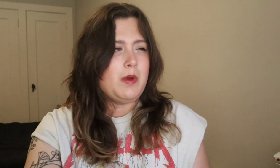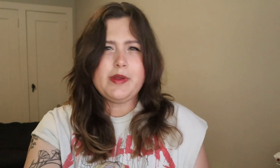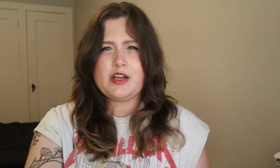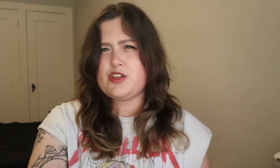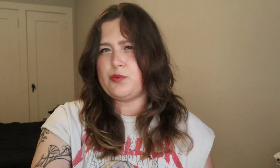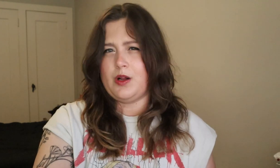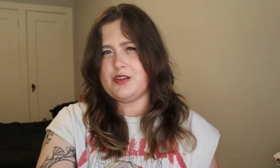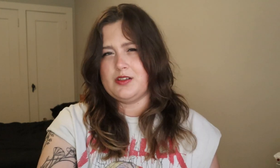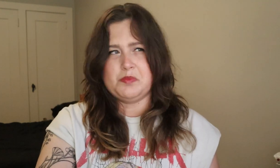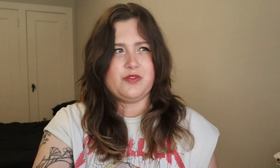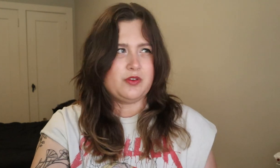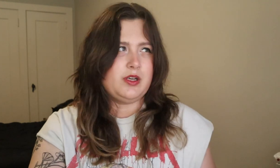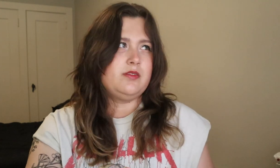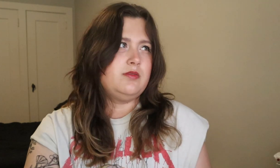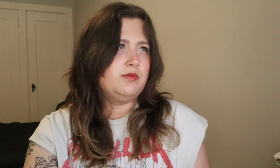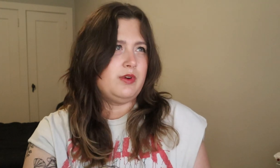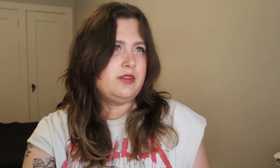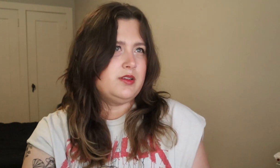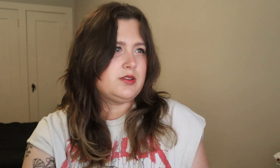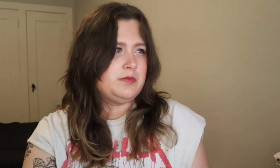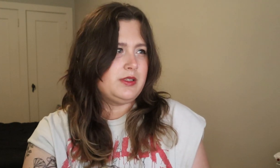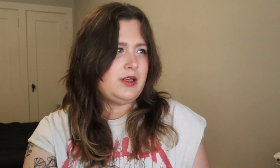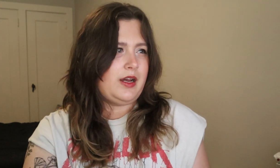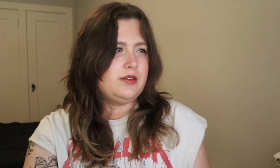Maybe I should have watched this before I read this, but I...